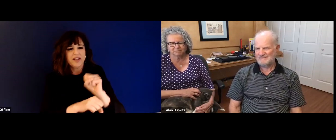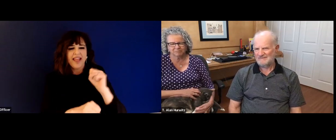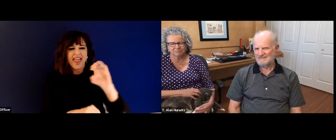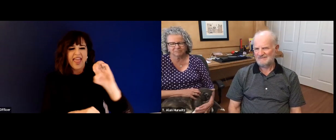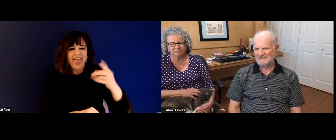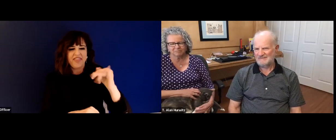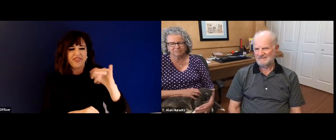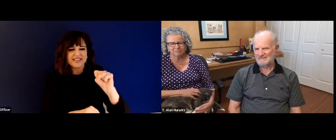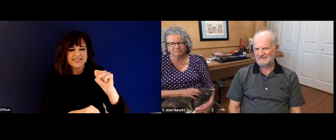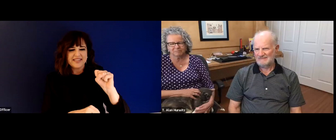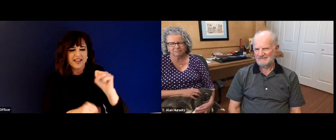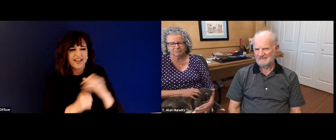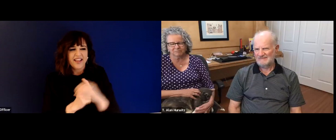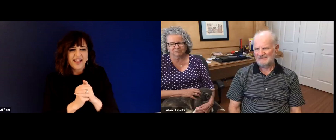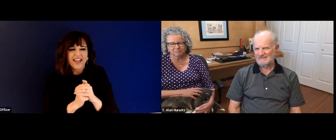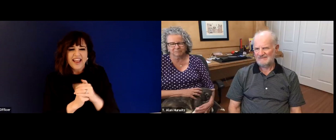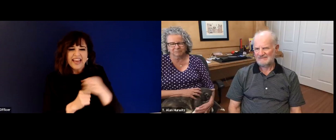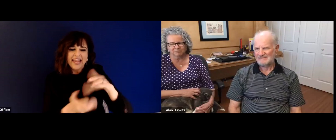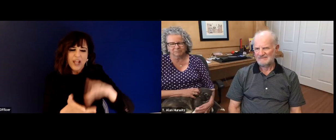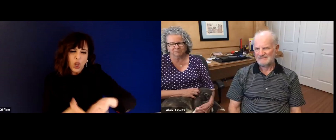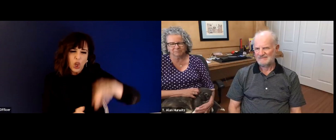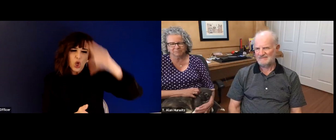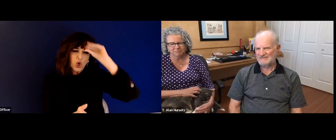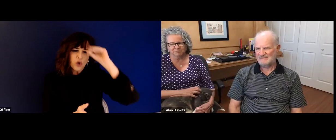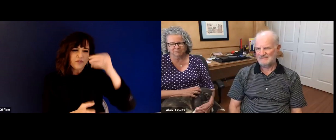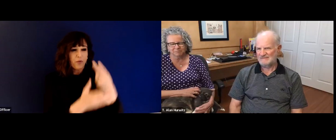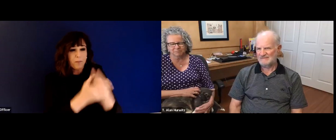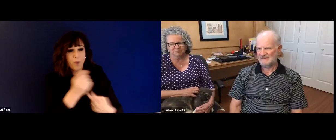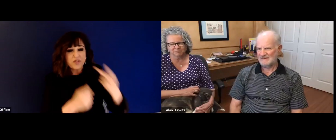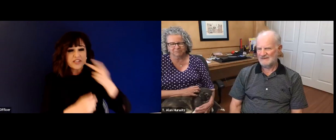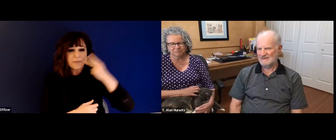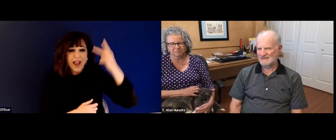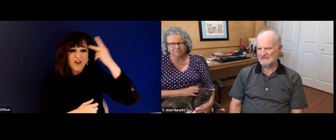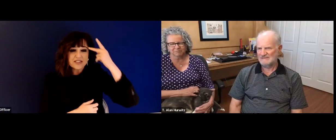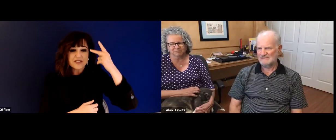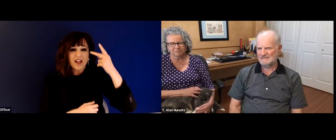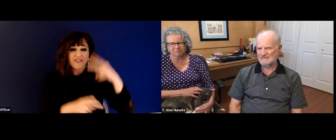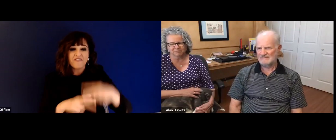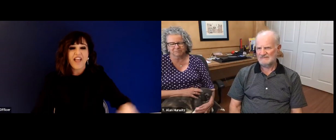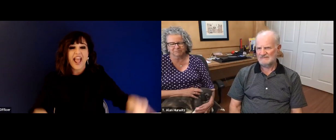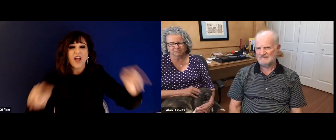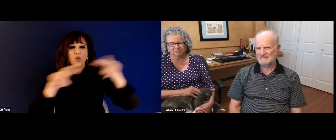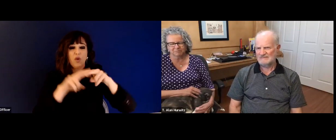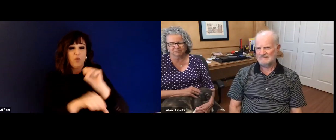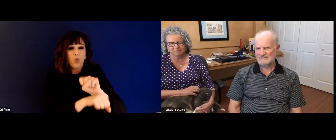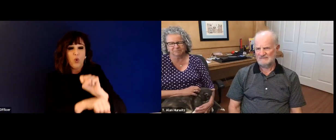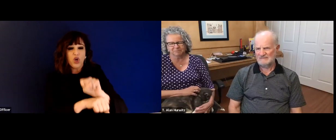and anything you want to do. And his father really taught him to